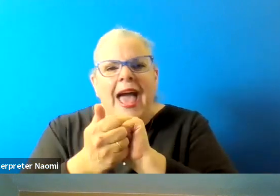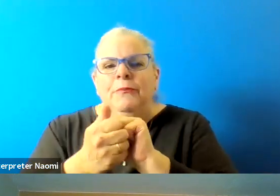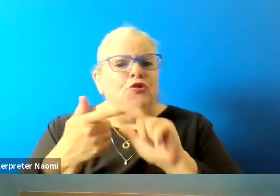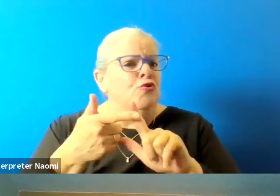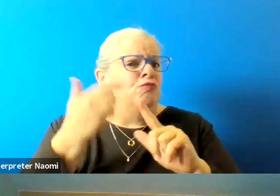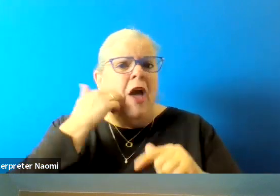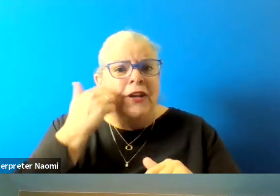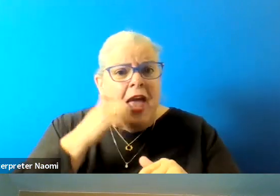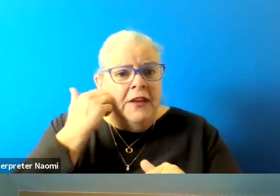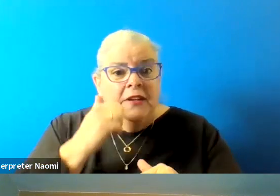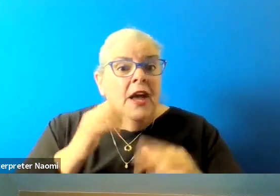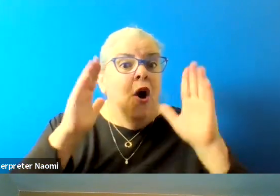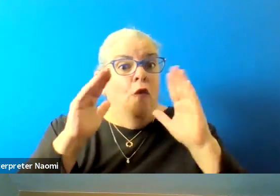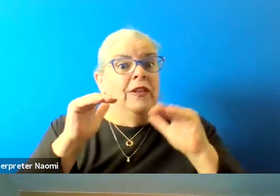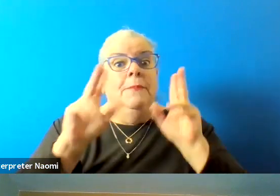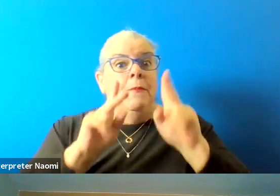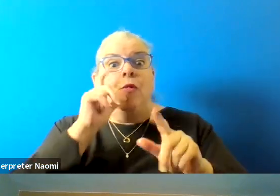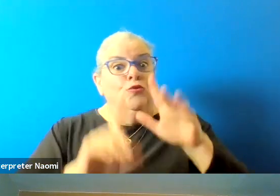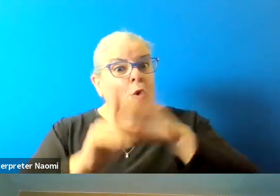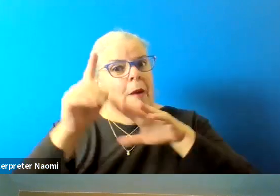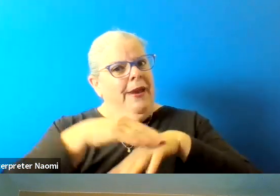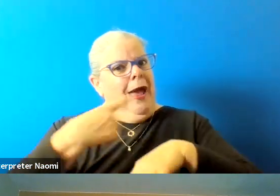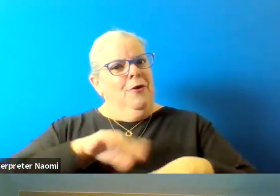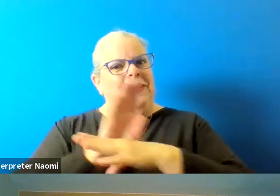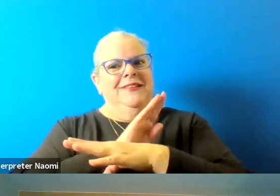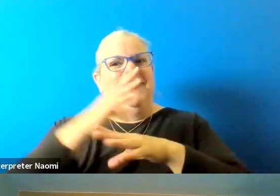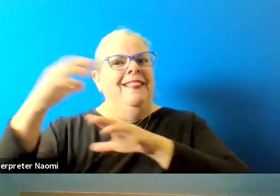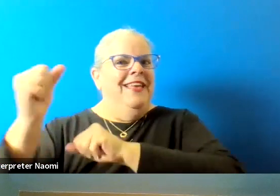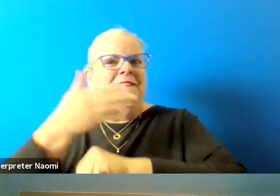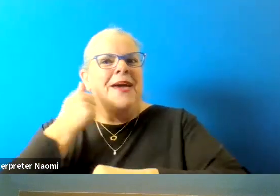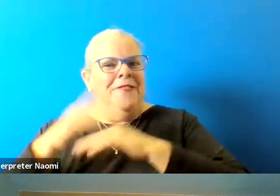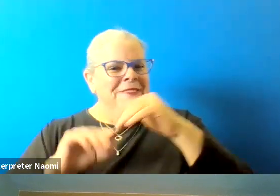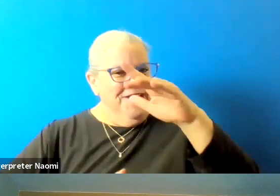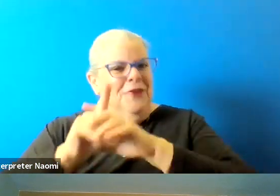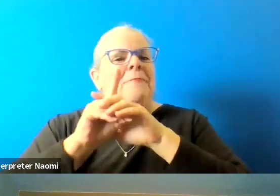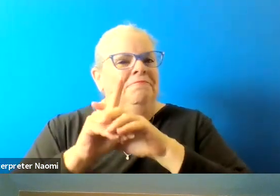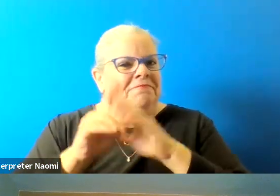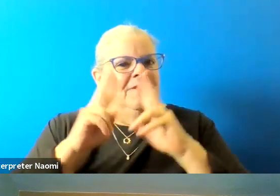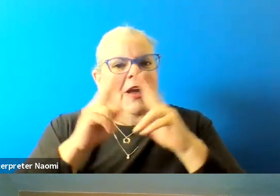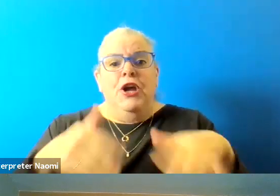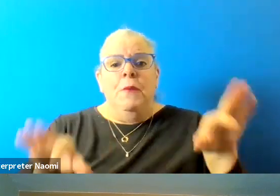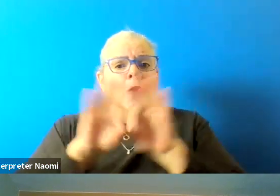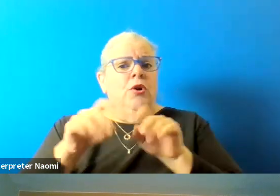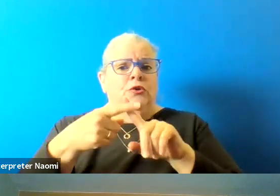And hopefully they leave better than they came in. And so it's very important to me to definitely approach this